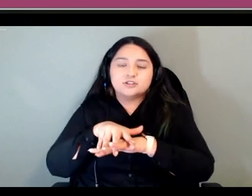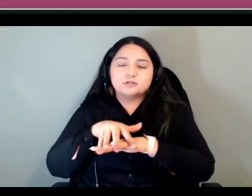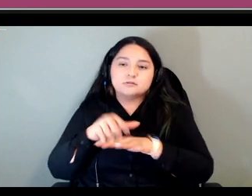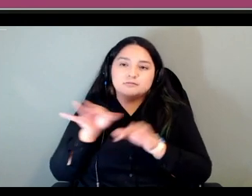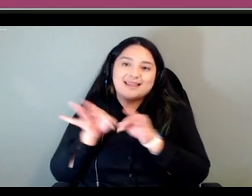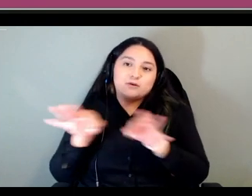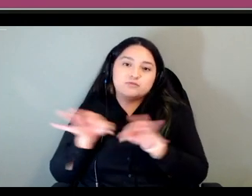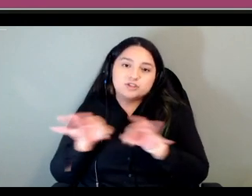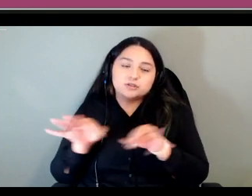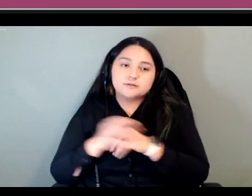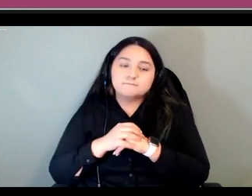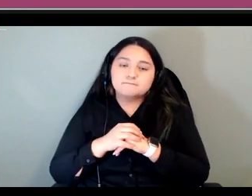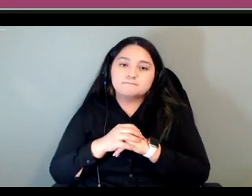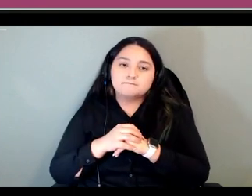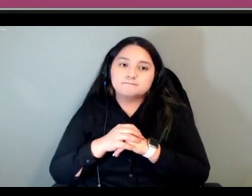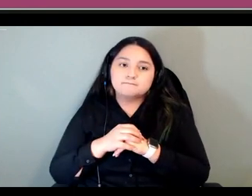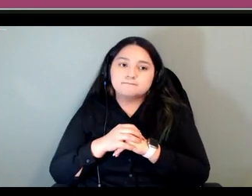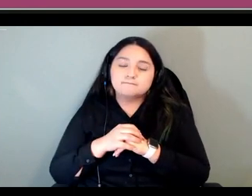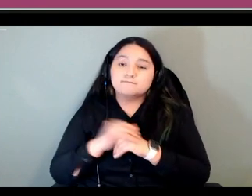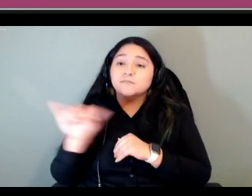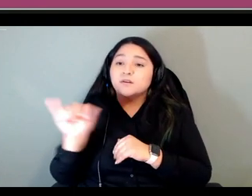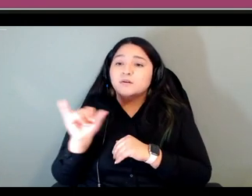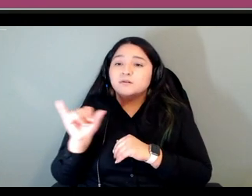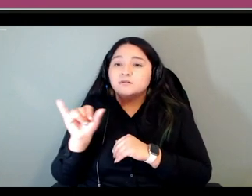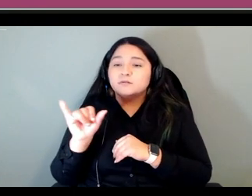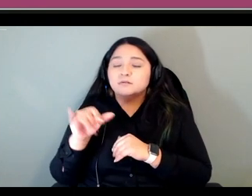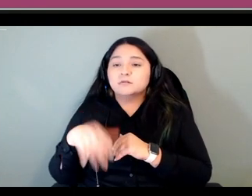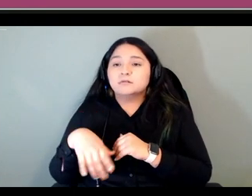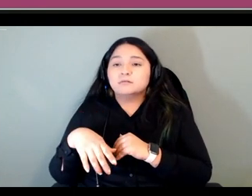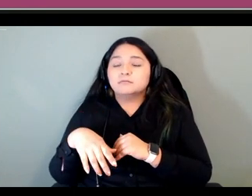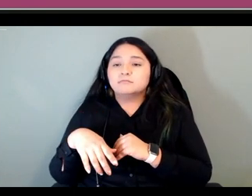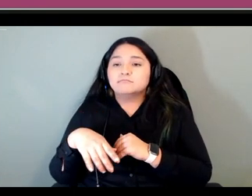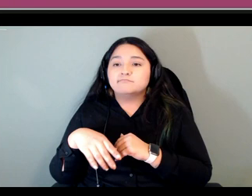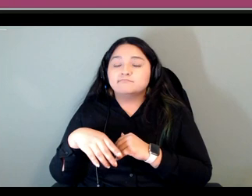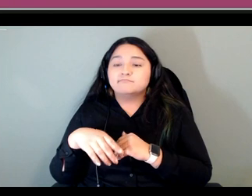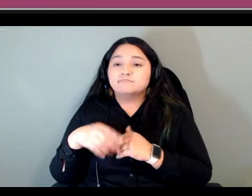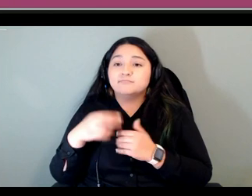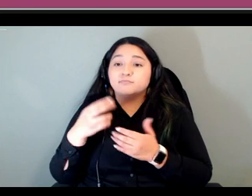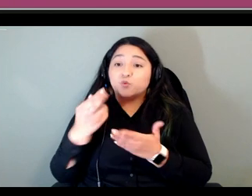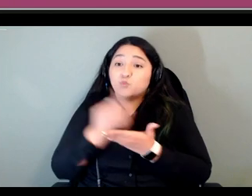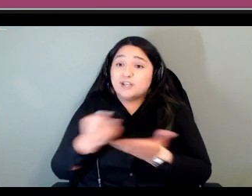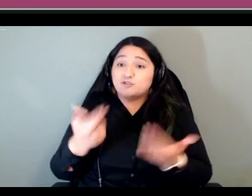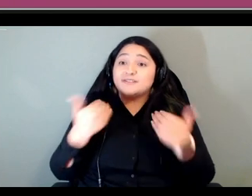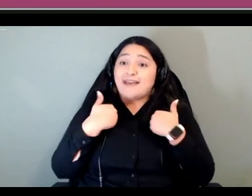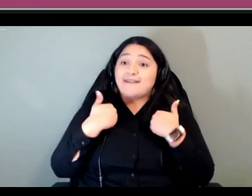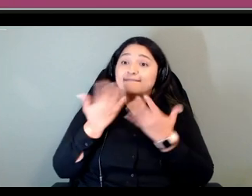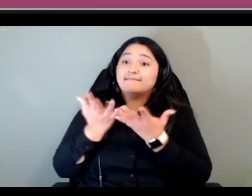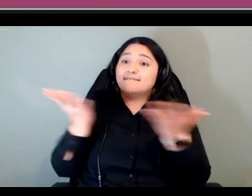and um they're also for the recent resources that do exist there's you know a tradition